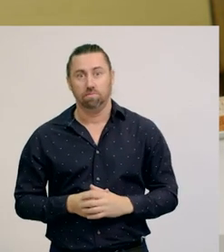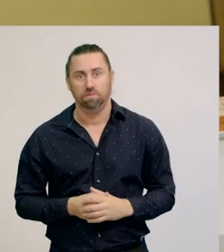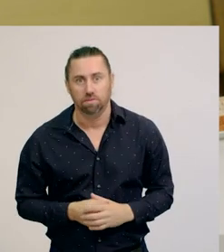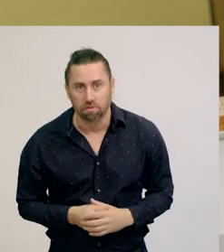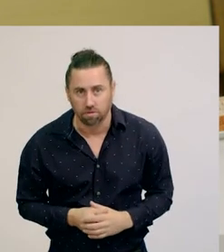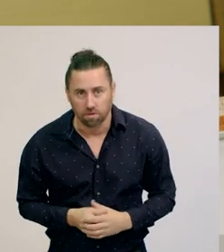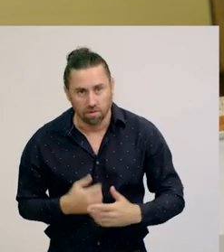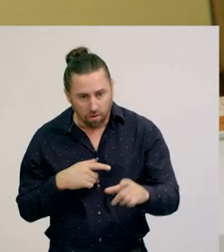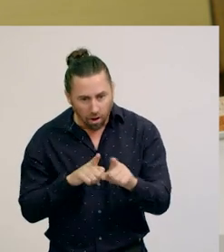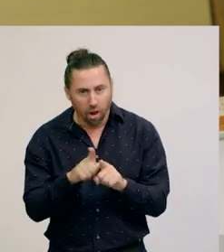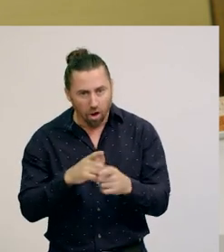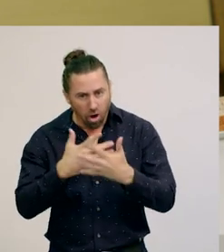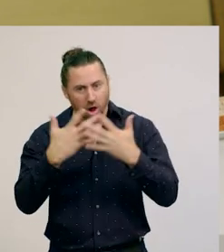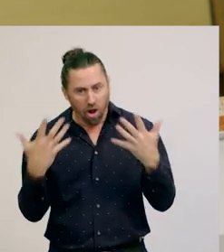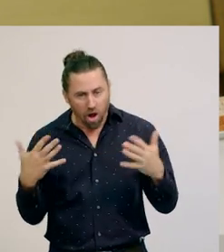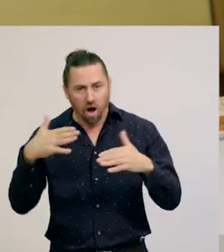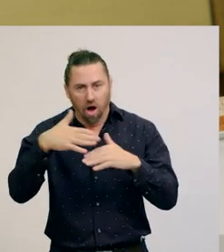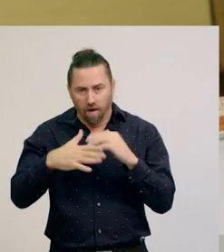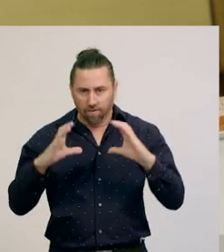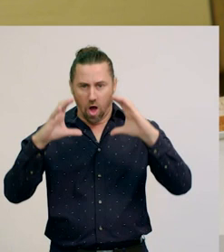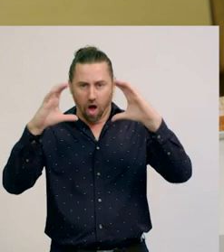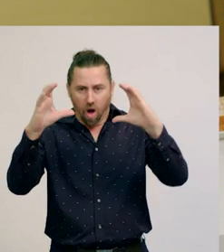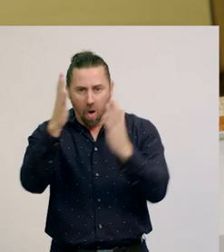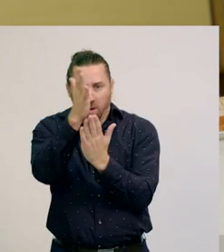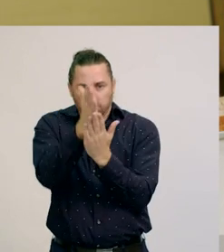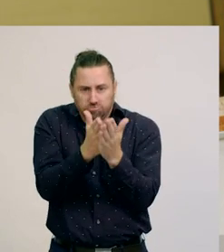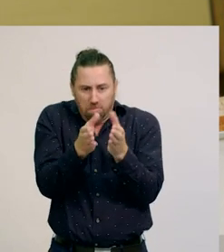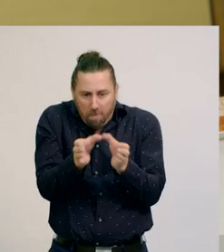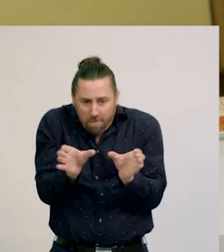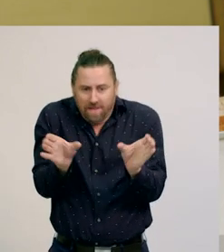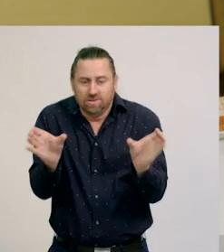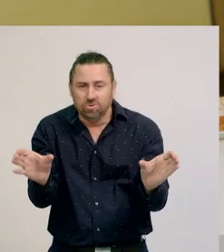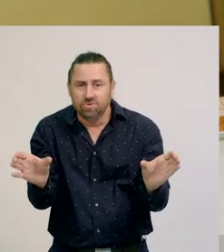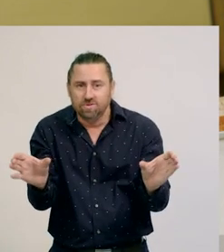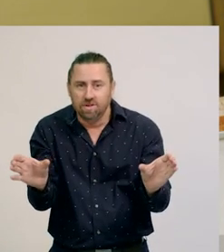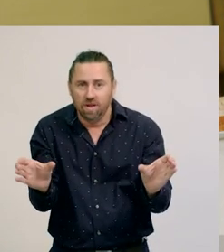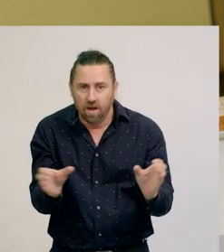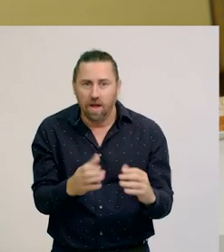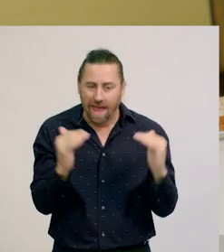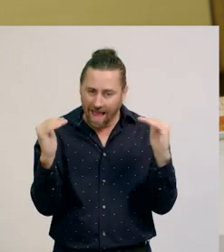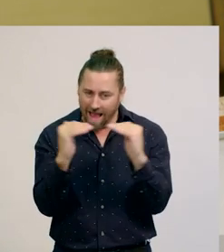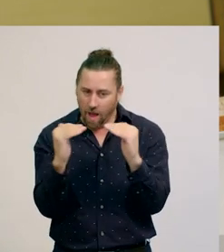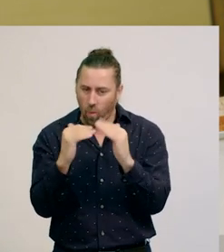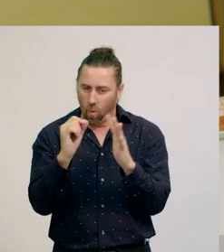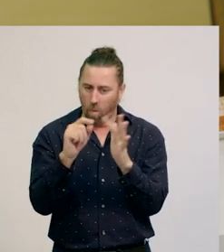Wow, we have learned so much on partitioning wholes into two equal parts today.